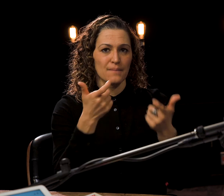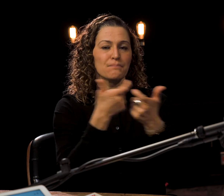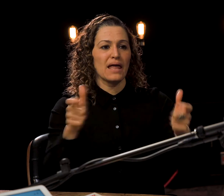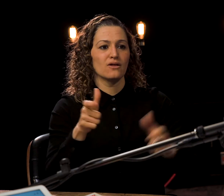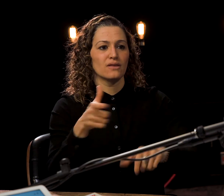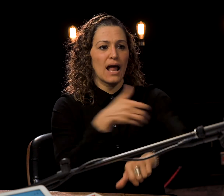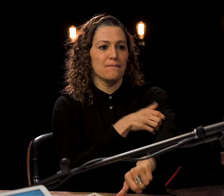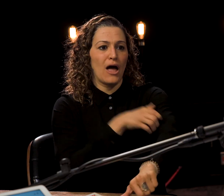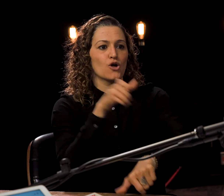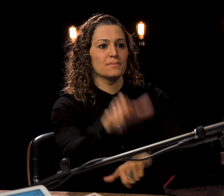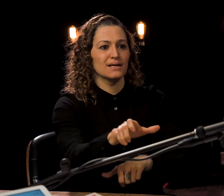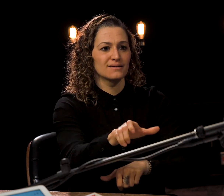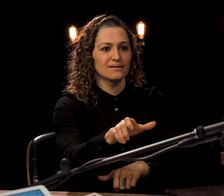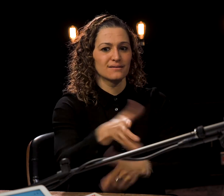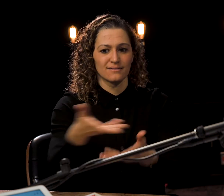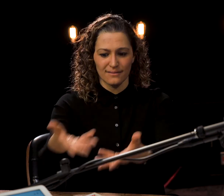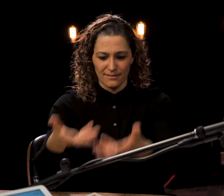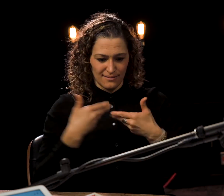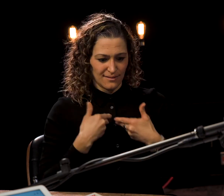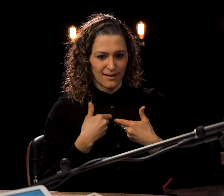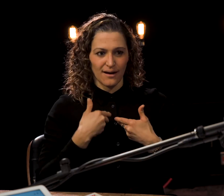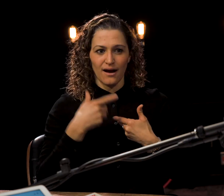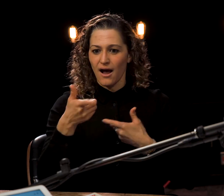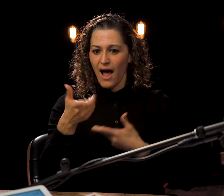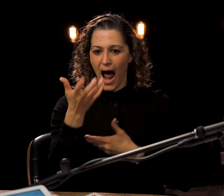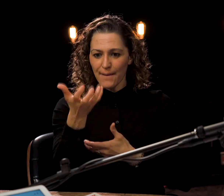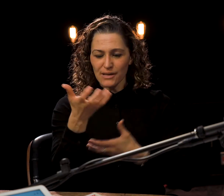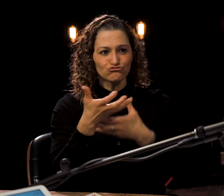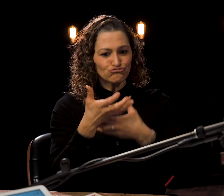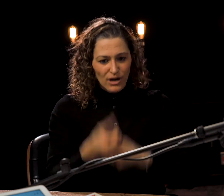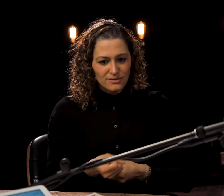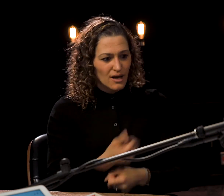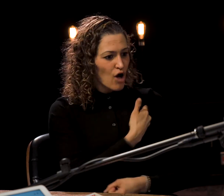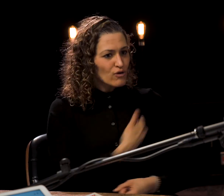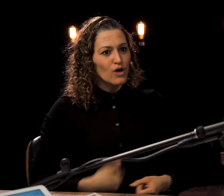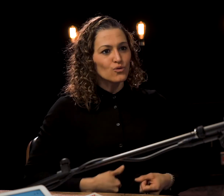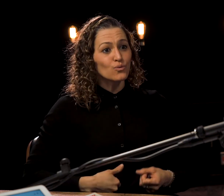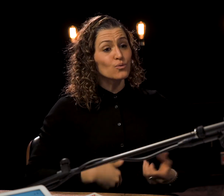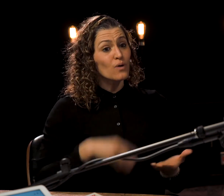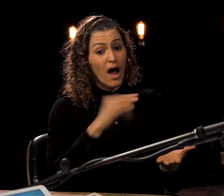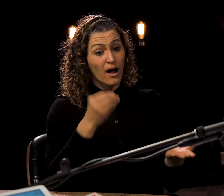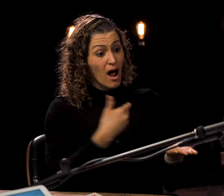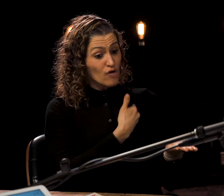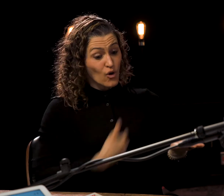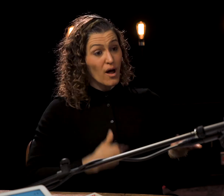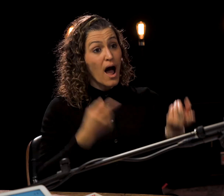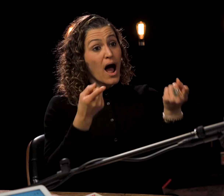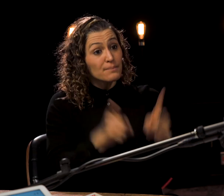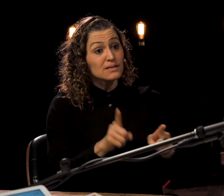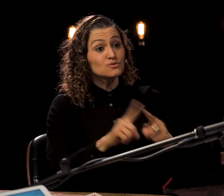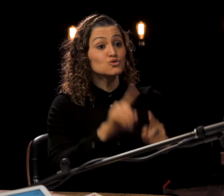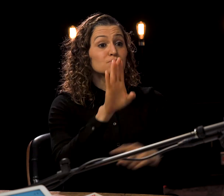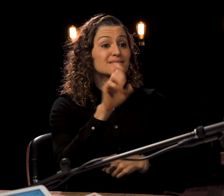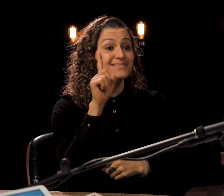Dawn Jani Birley: and says "Tell the world my story." To me, that's a Dawn Jani Birley: gift of empowerment that I am Dawn Jani Birley: entrusted... Horatio was entrusted by